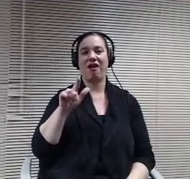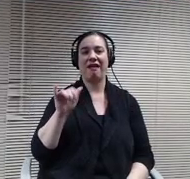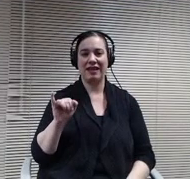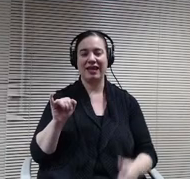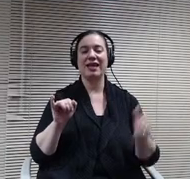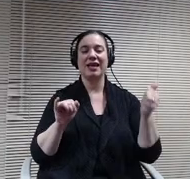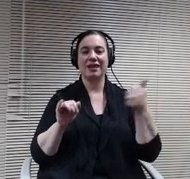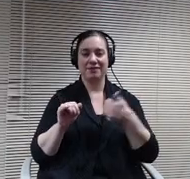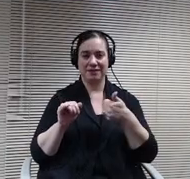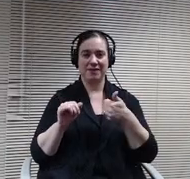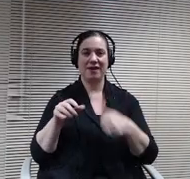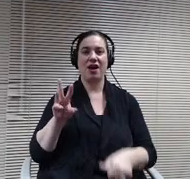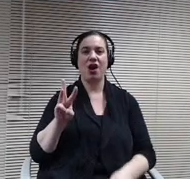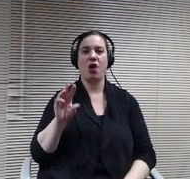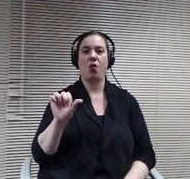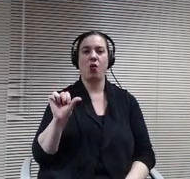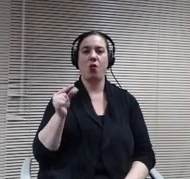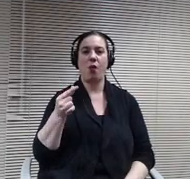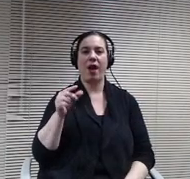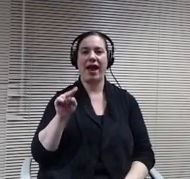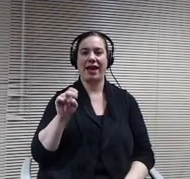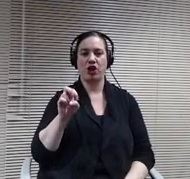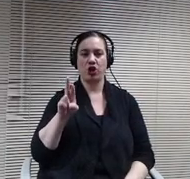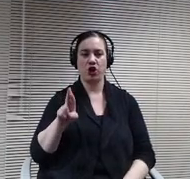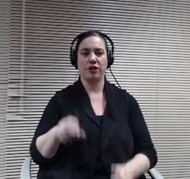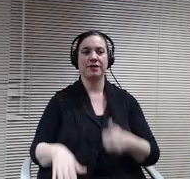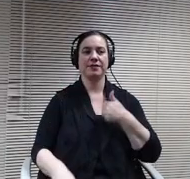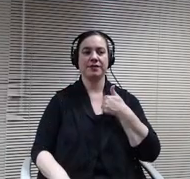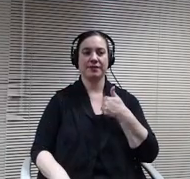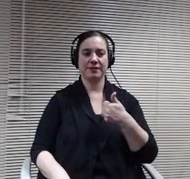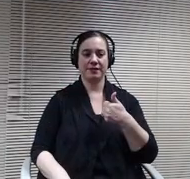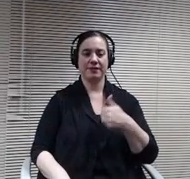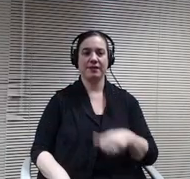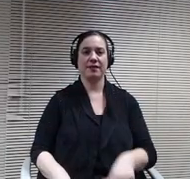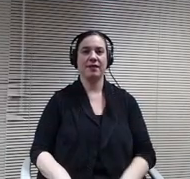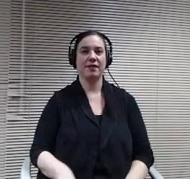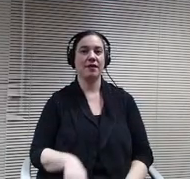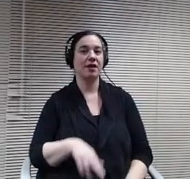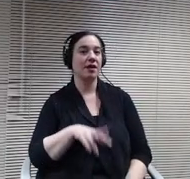I. Board member Richie. I thank you.